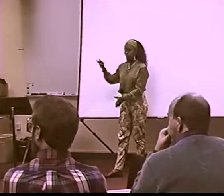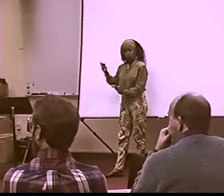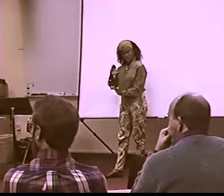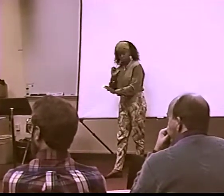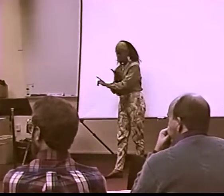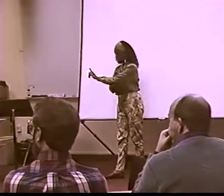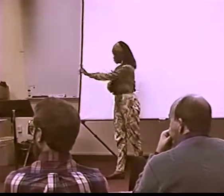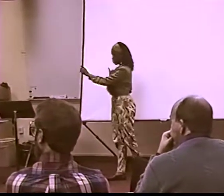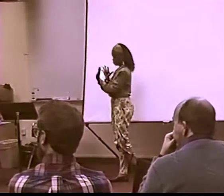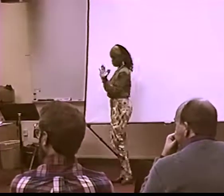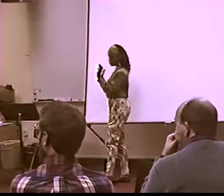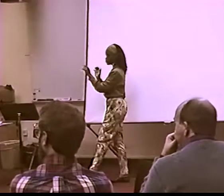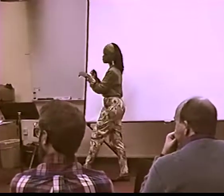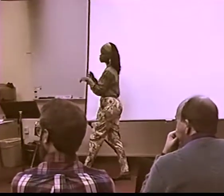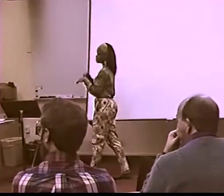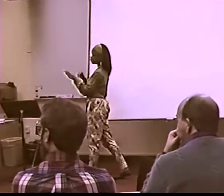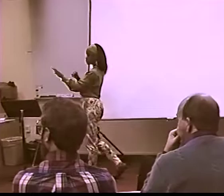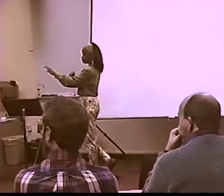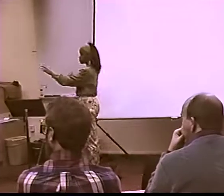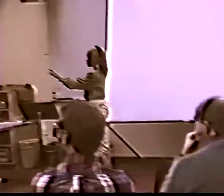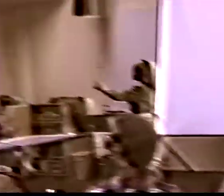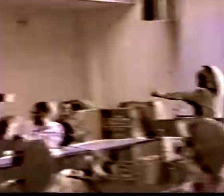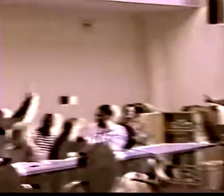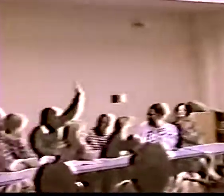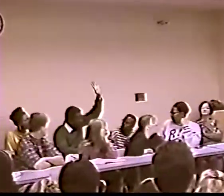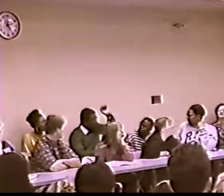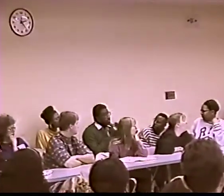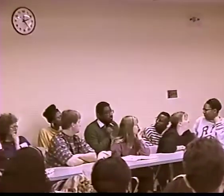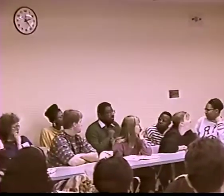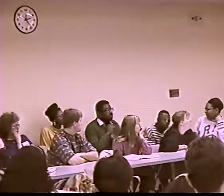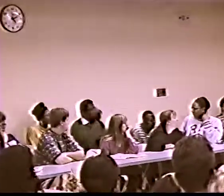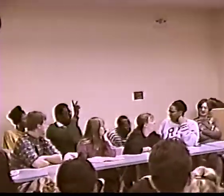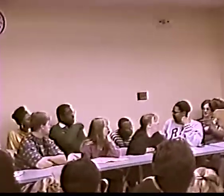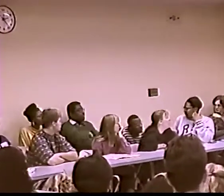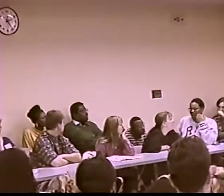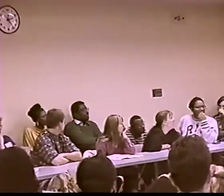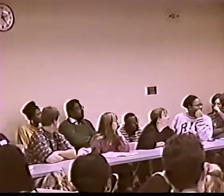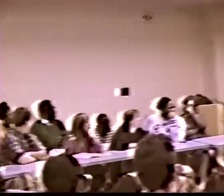I AGREE THAT BLACK PEOPLE ARE ...FROM RESEARCH. THAT'S RIGHT.